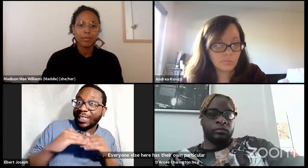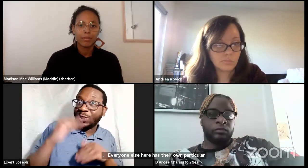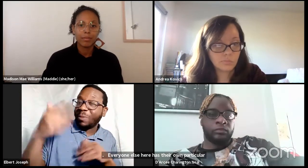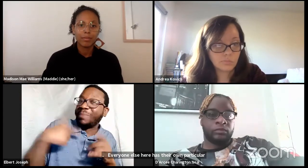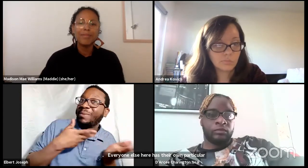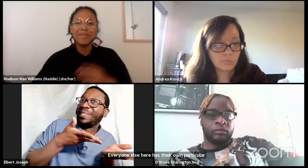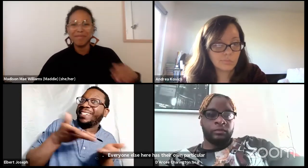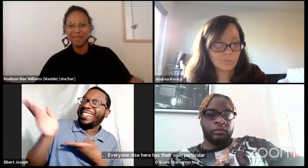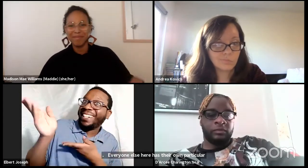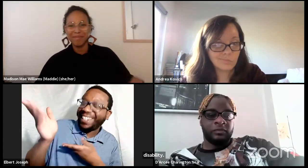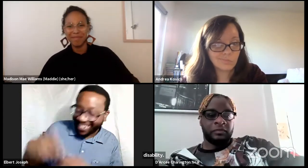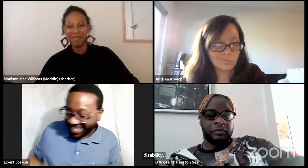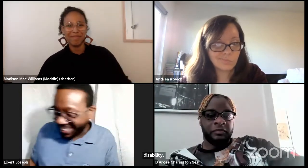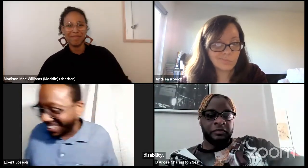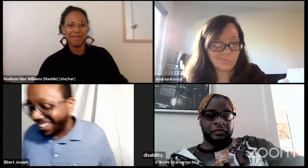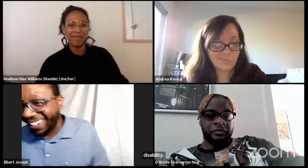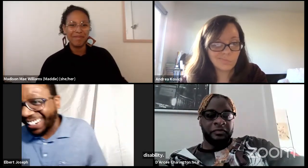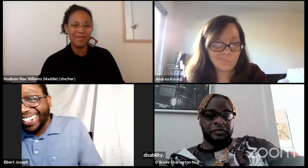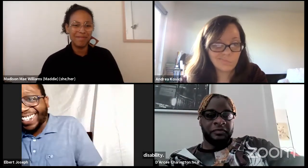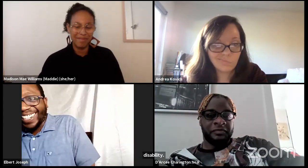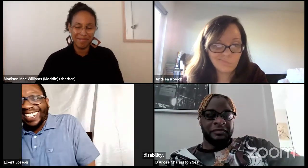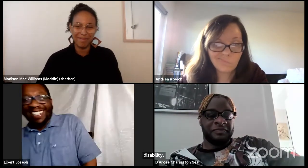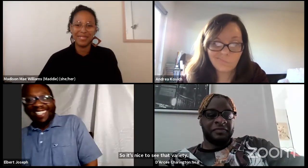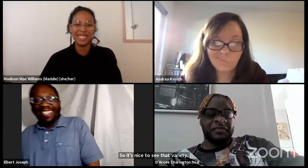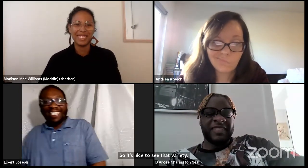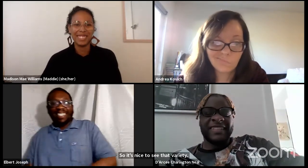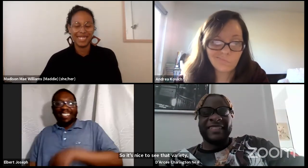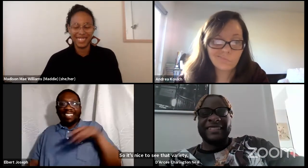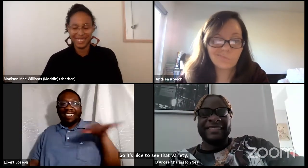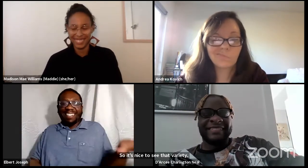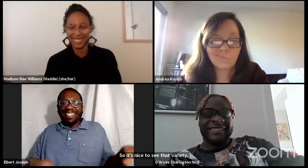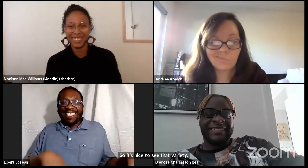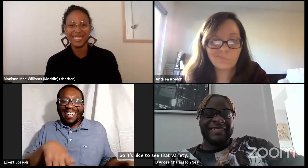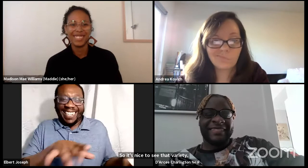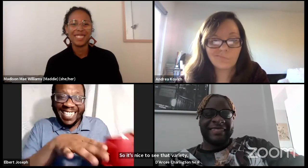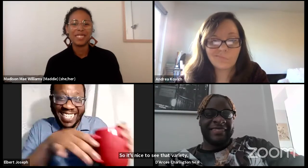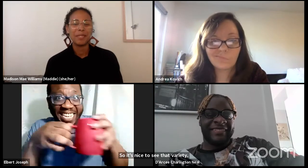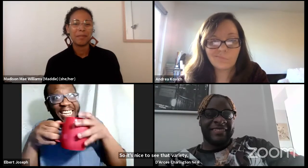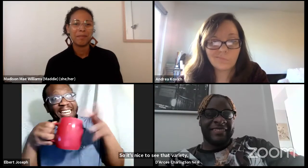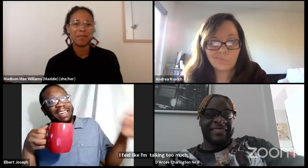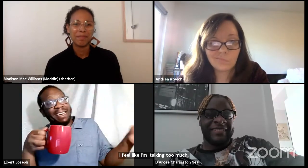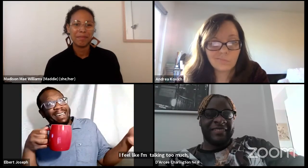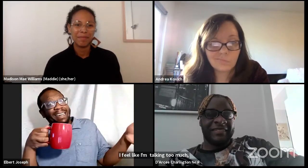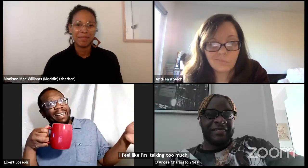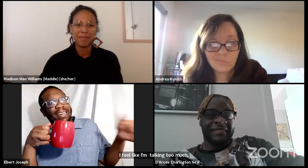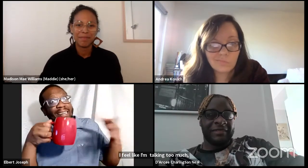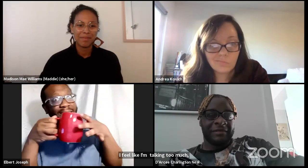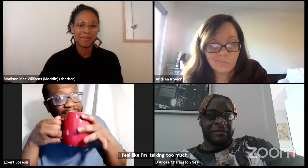I feel like I'm talking too much guys. Let me let you know what, let me put a pause on the talking and turn it over to the next person